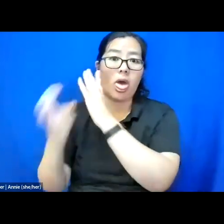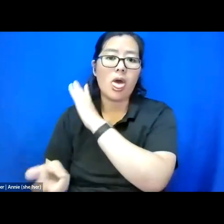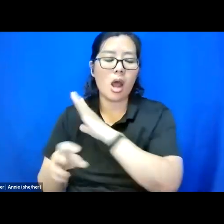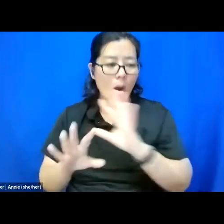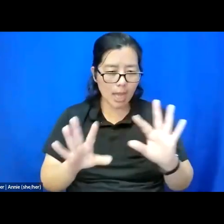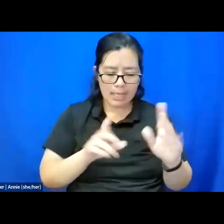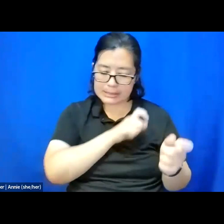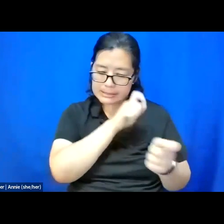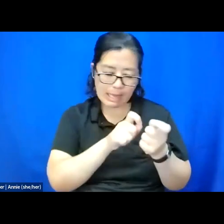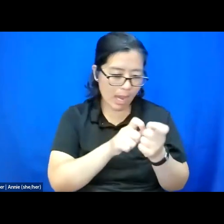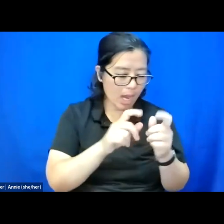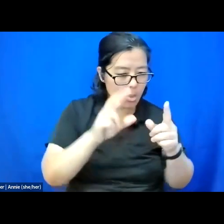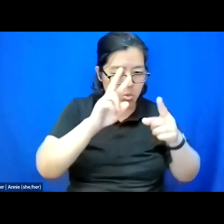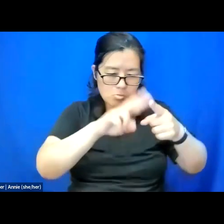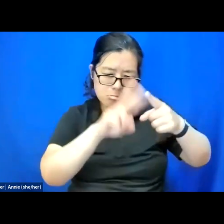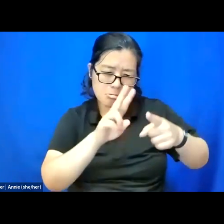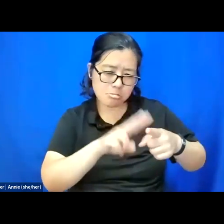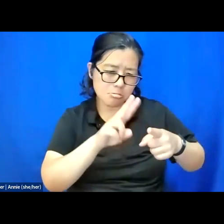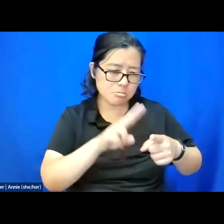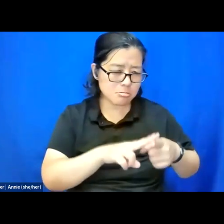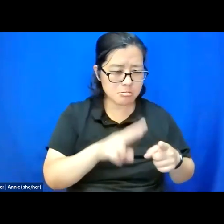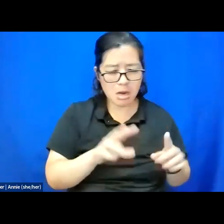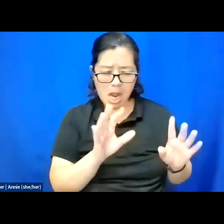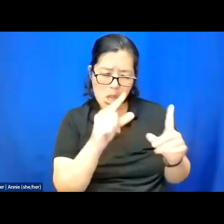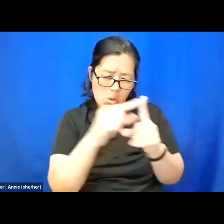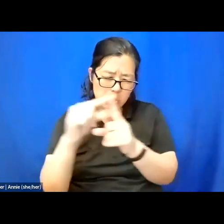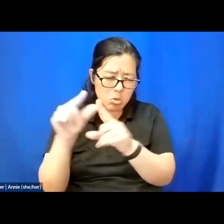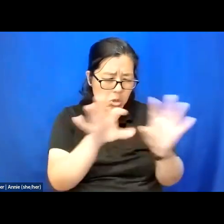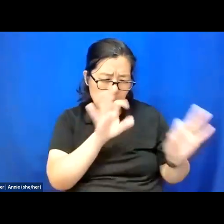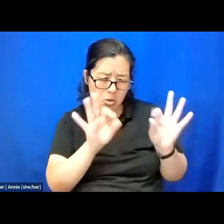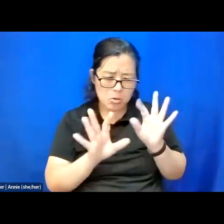exactly with the exact correct lexicon and word choice.